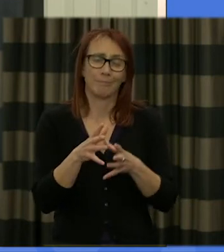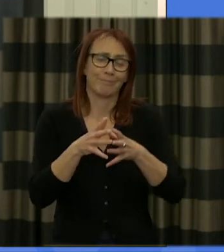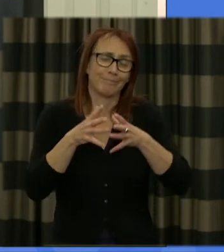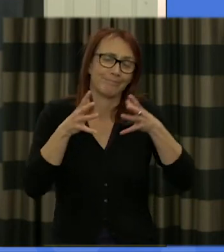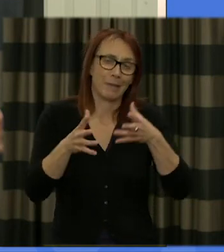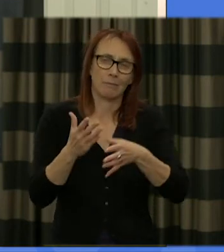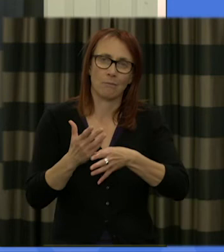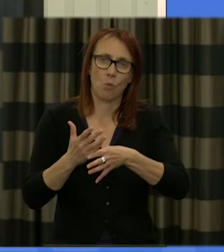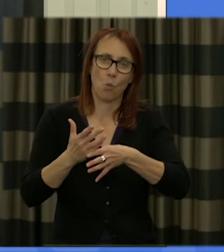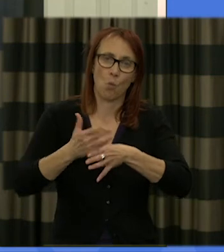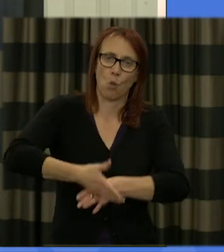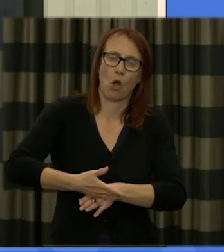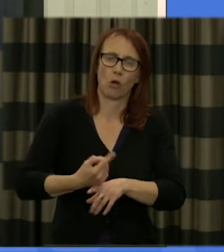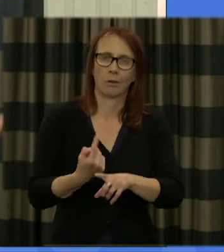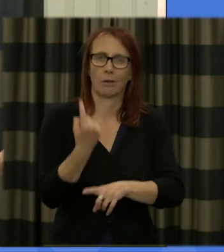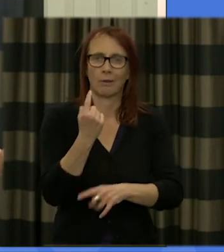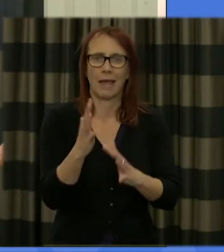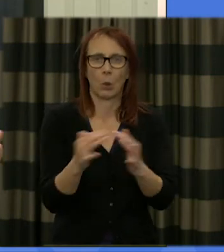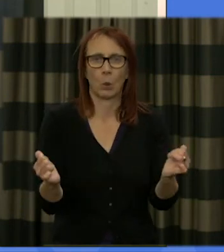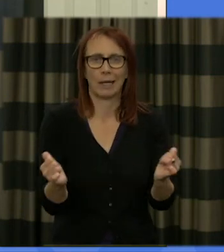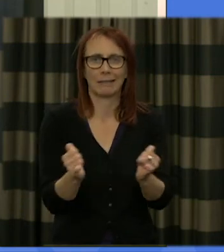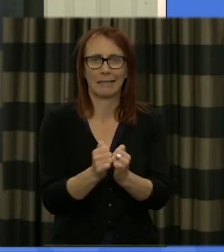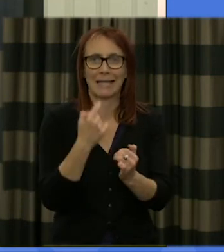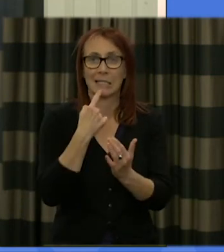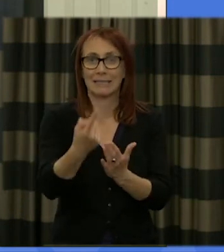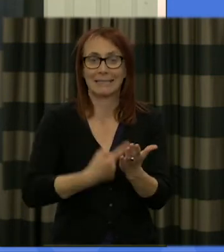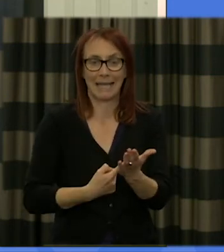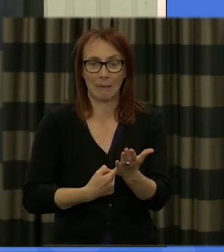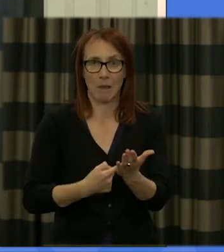work in the last weekend preparing the statements but it's clear that we didn't